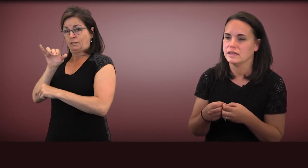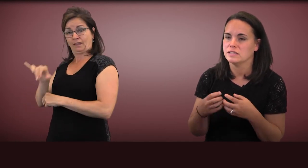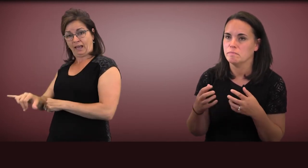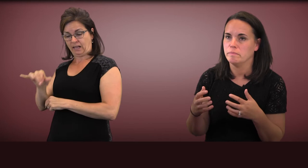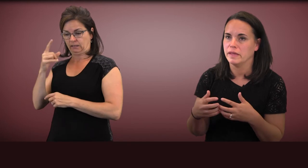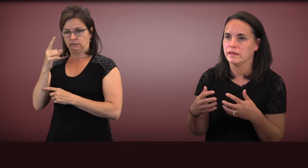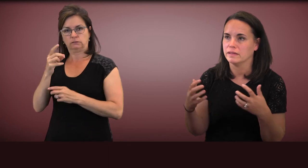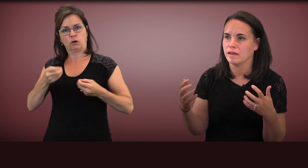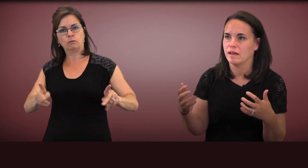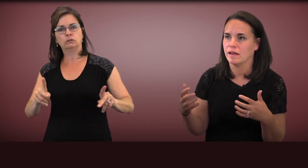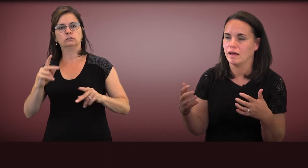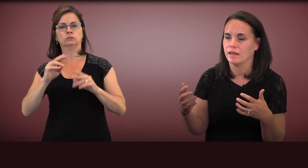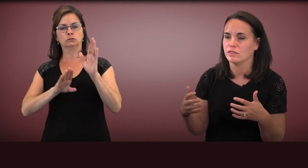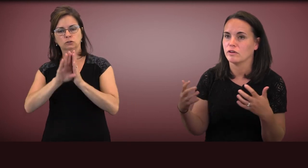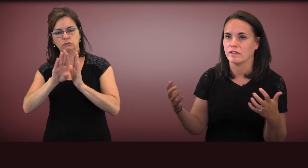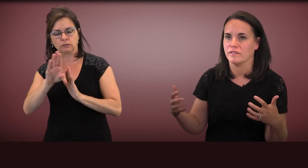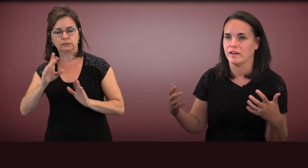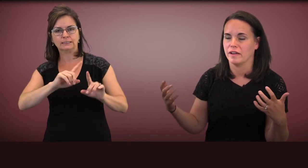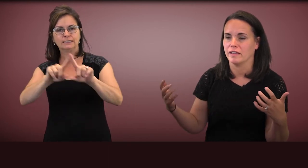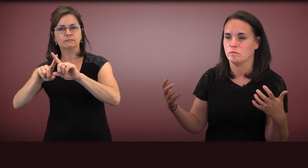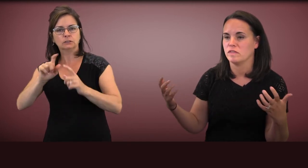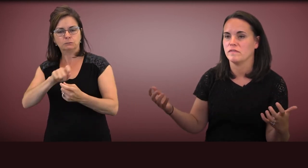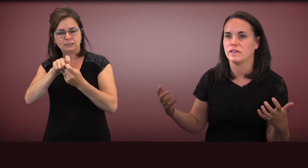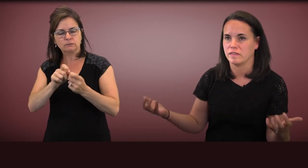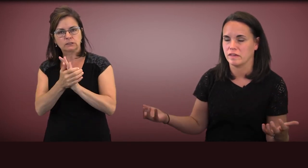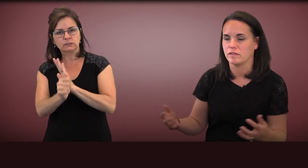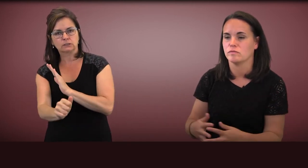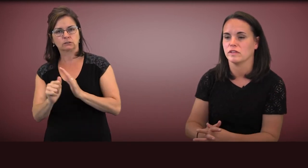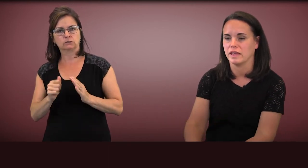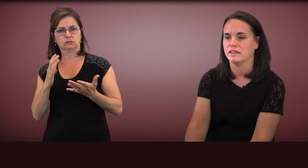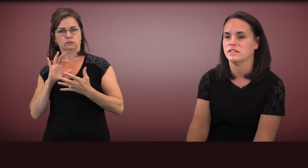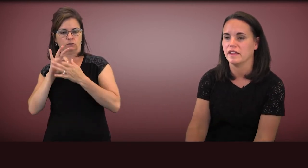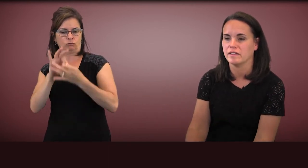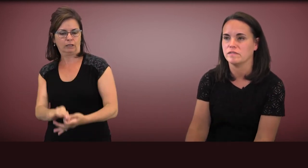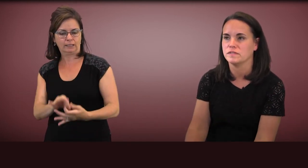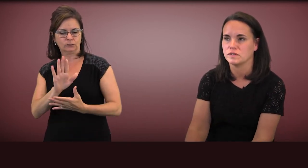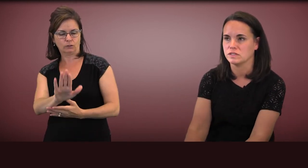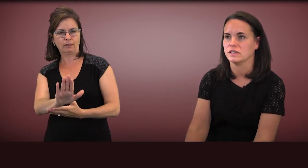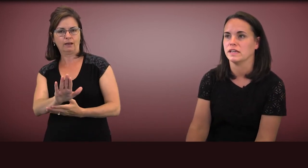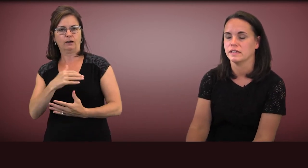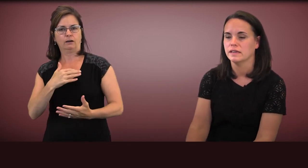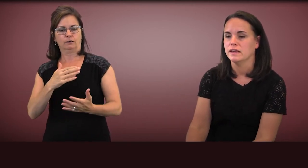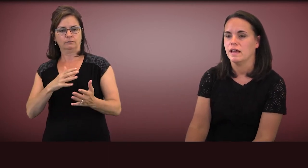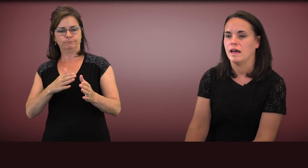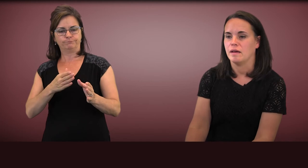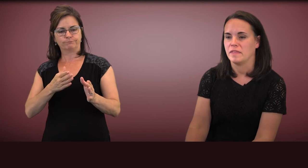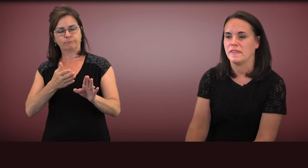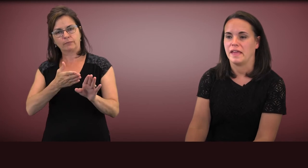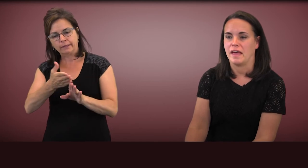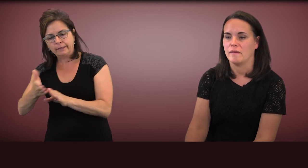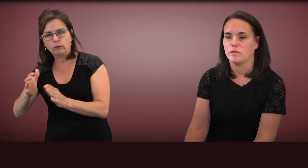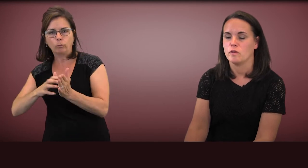to build on learning very specific skills related to the areas of difficulty that they have.